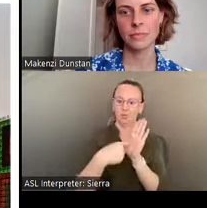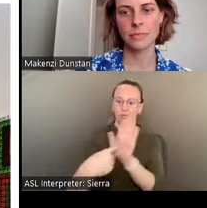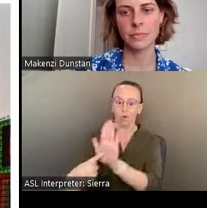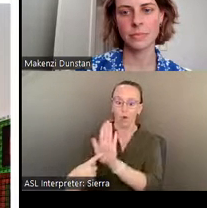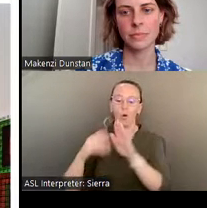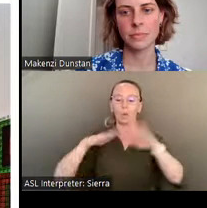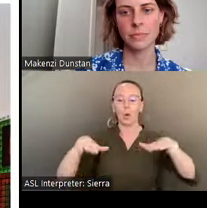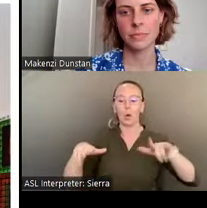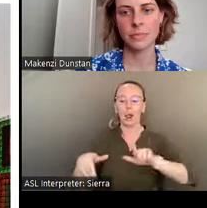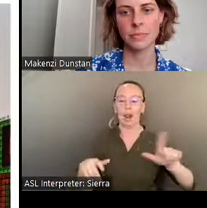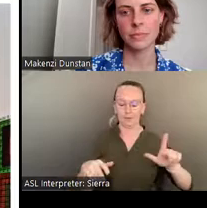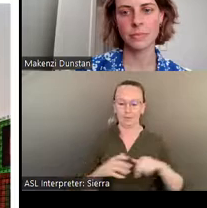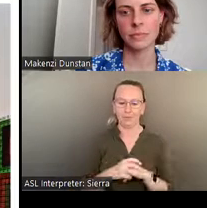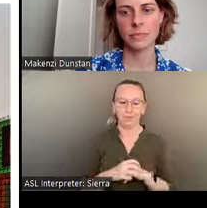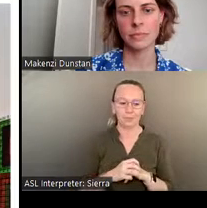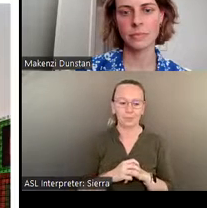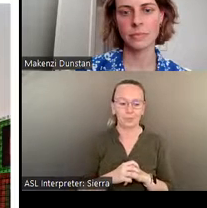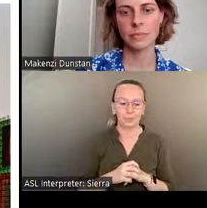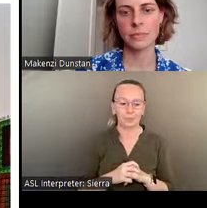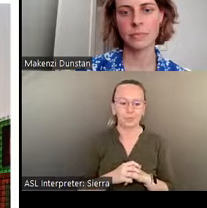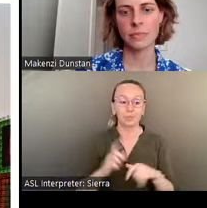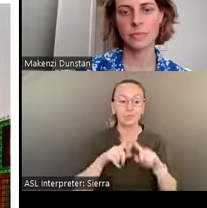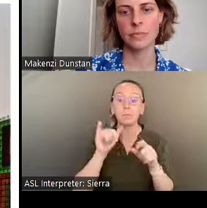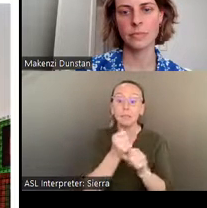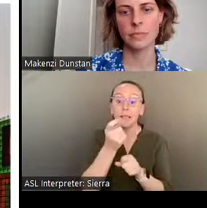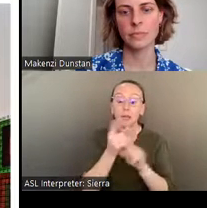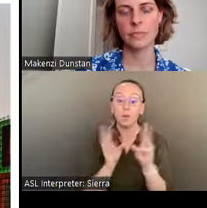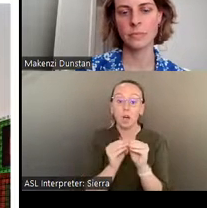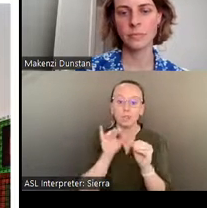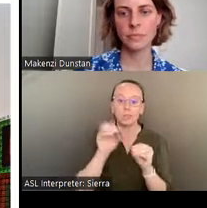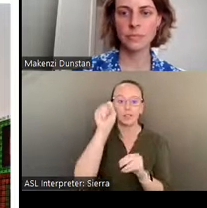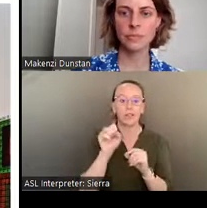But it was at an annual conference of the Southeastern College Art Association that